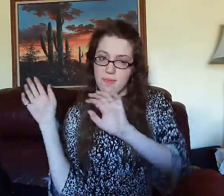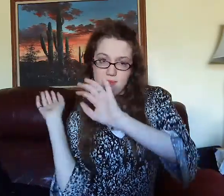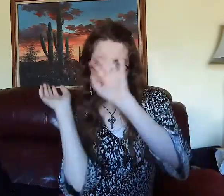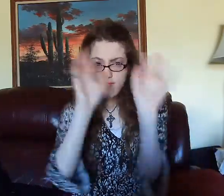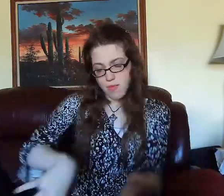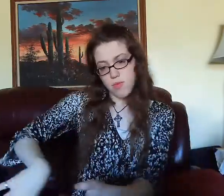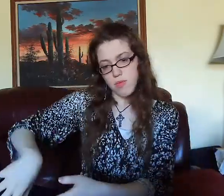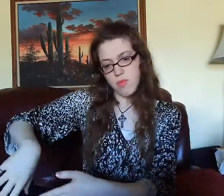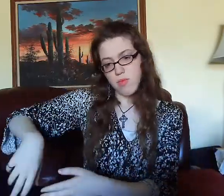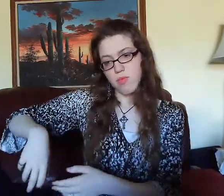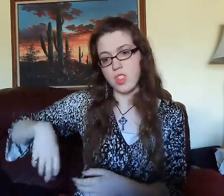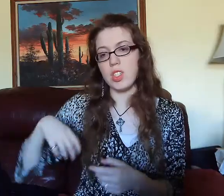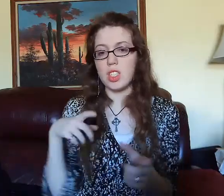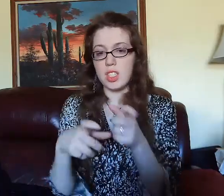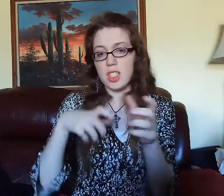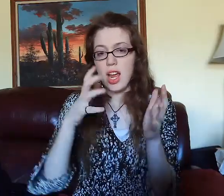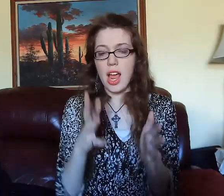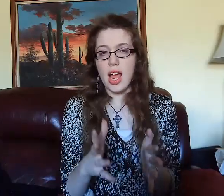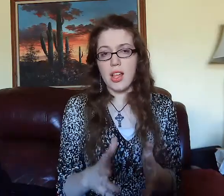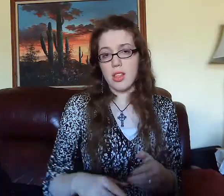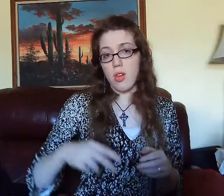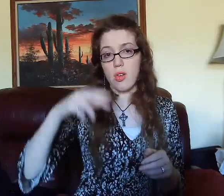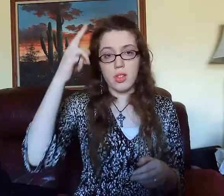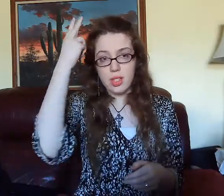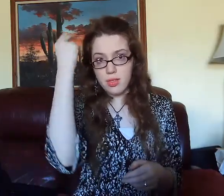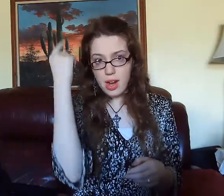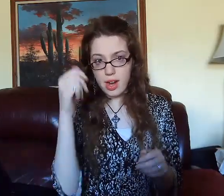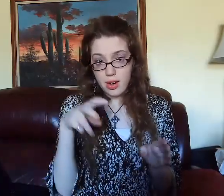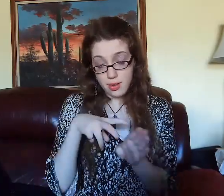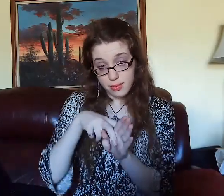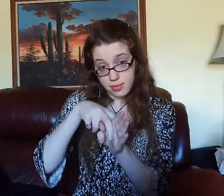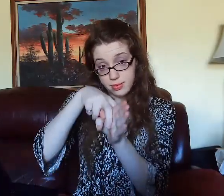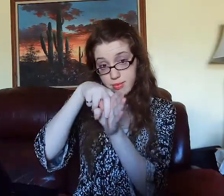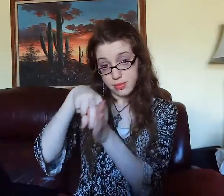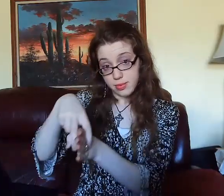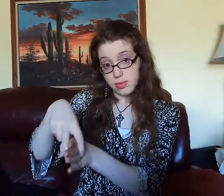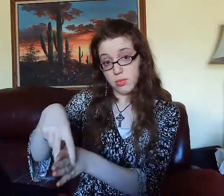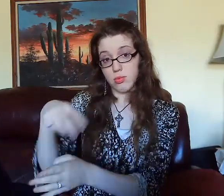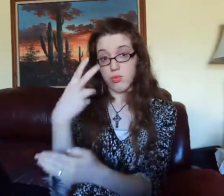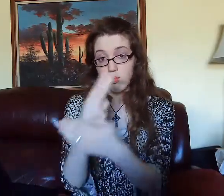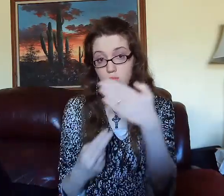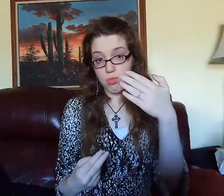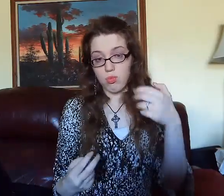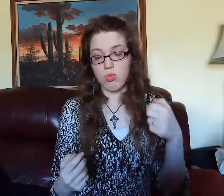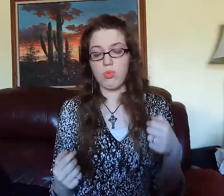TYRANT (CONTROL+PERSON) HORSE (and) RIDER, BOTH. RIDER, BOTH.